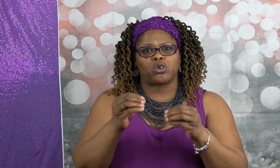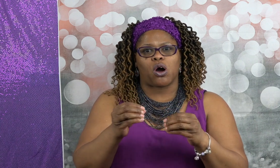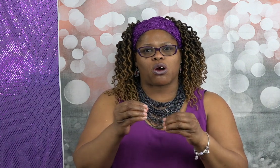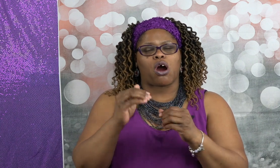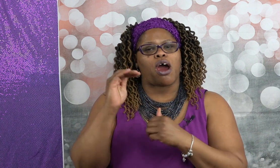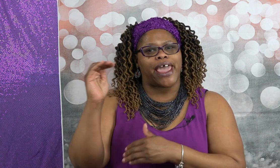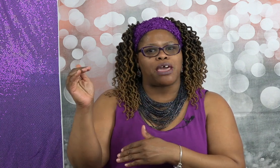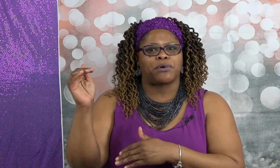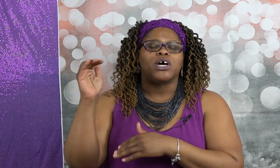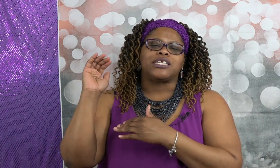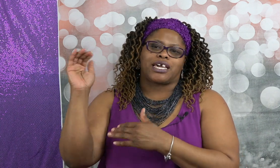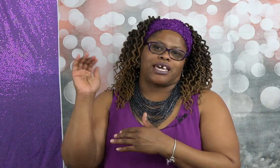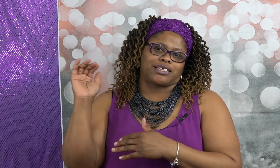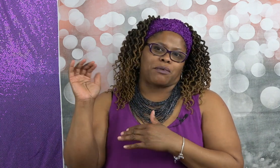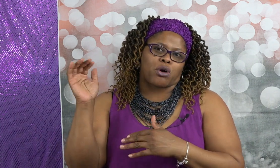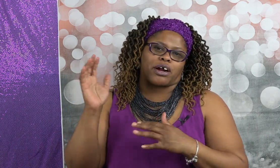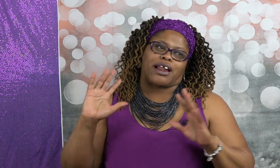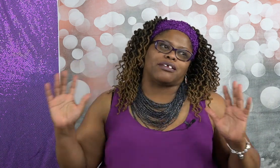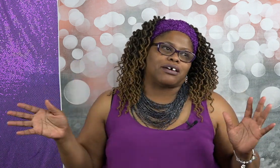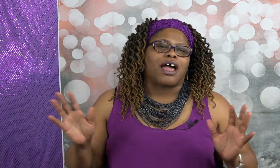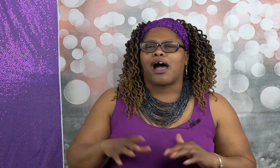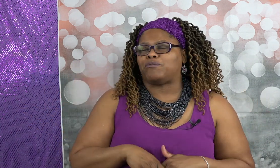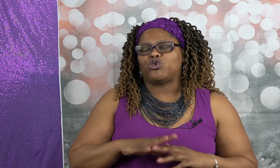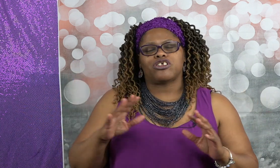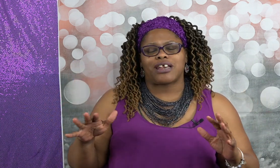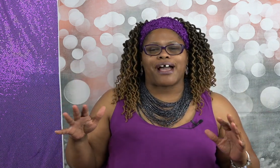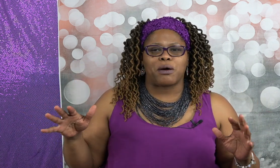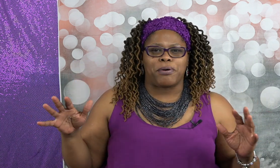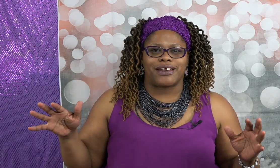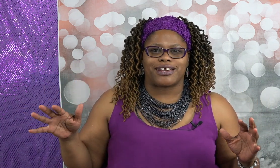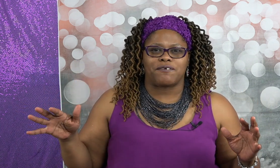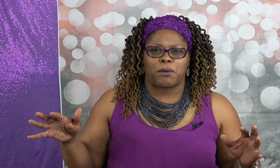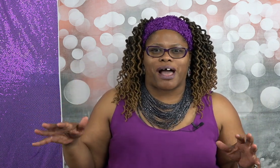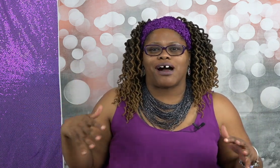longer are able to hit that mark now look I'm usually not competitive about a